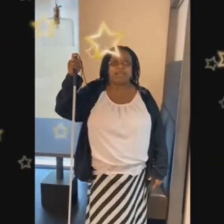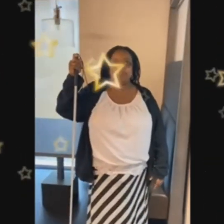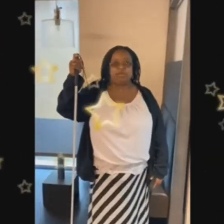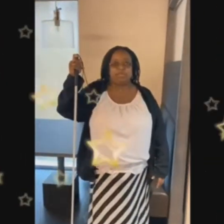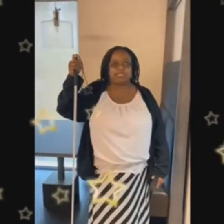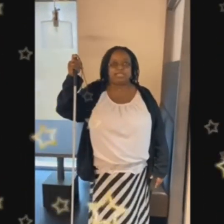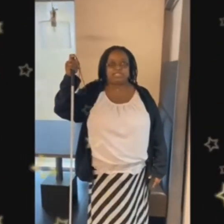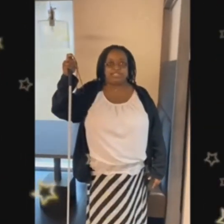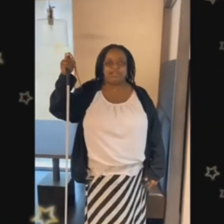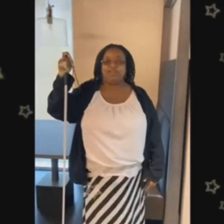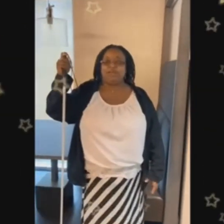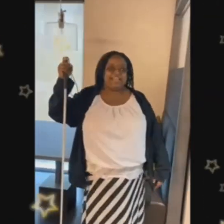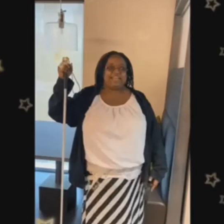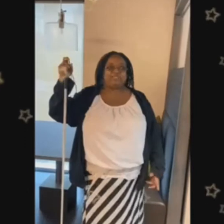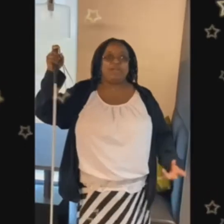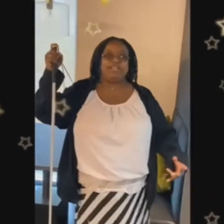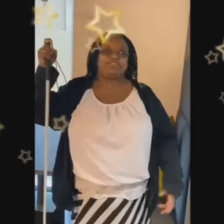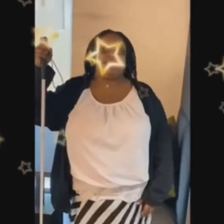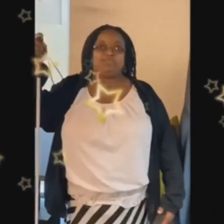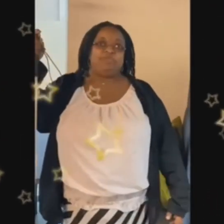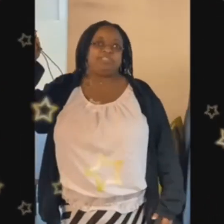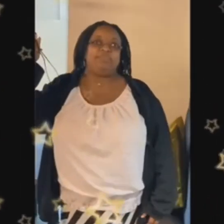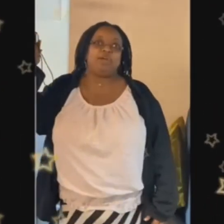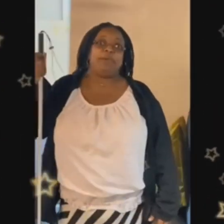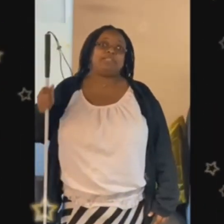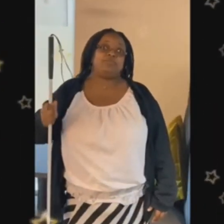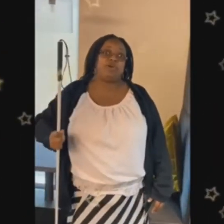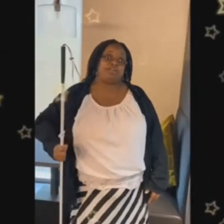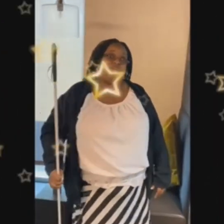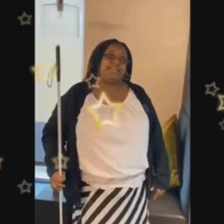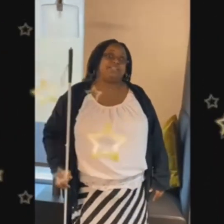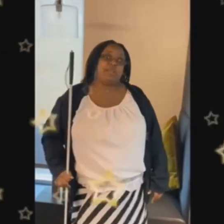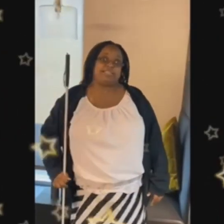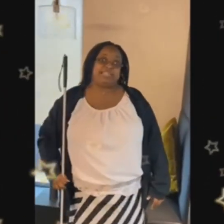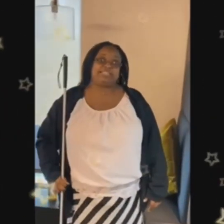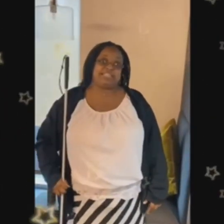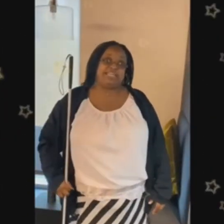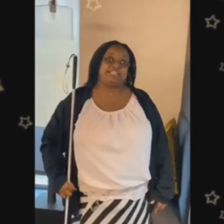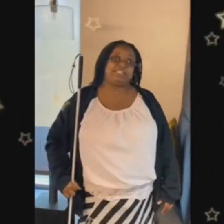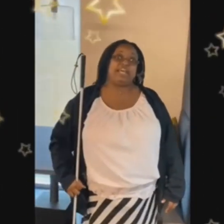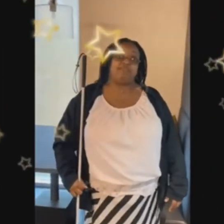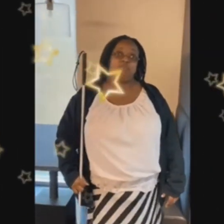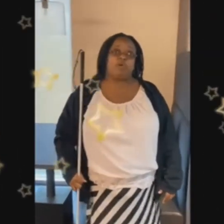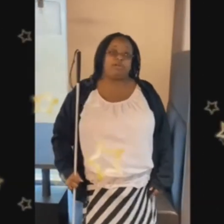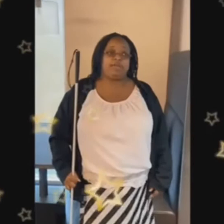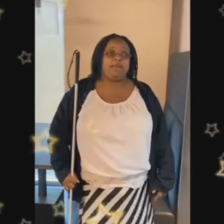I'm Arab Asia, iemg a recent graduate of VRCBVI